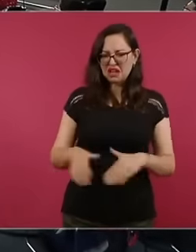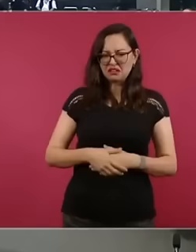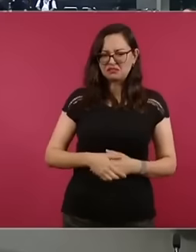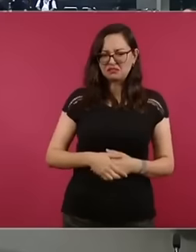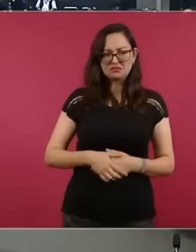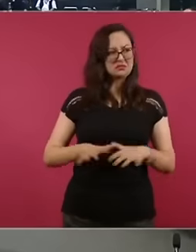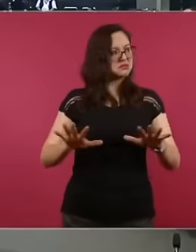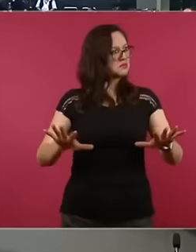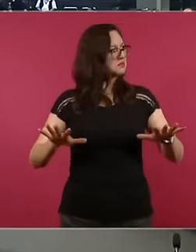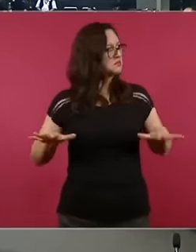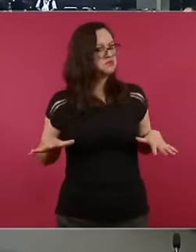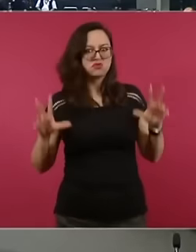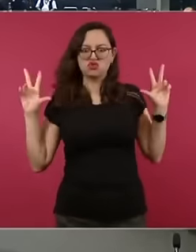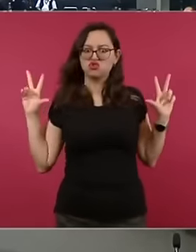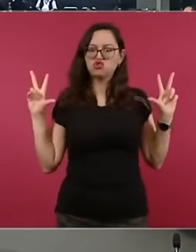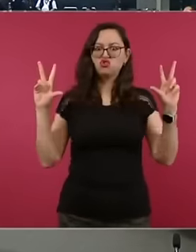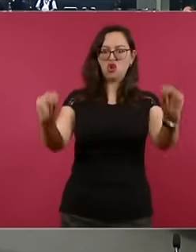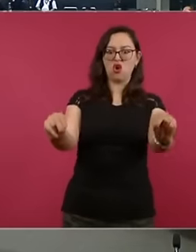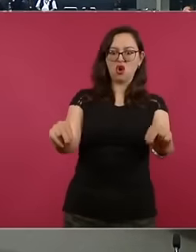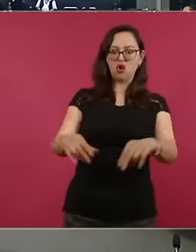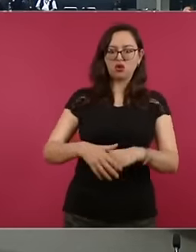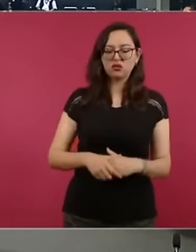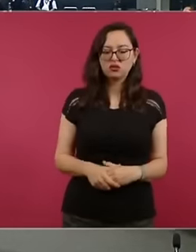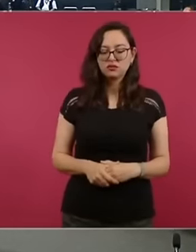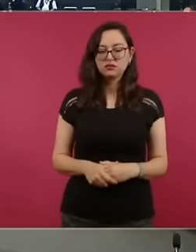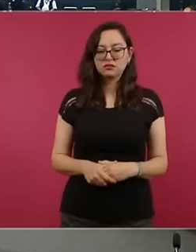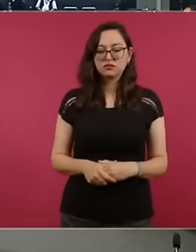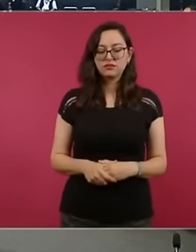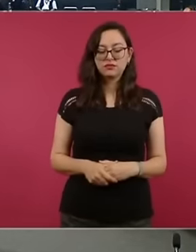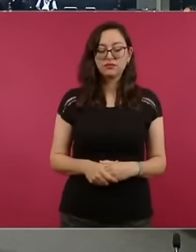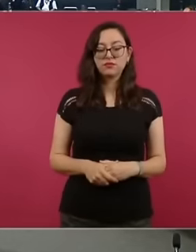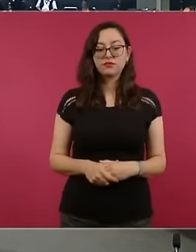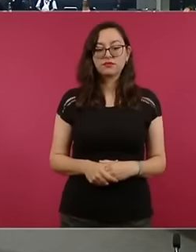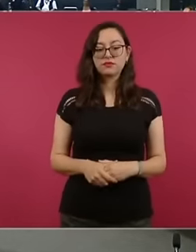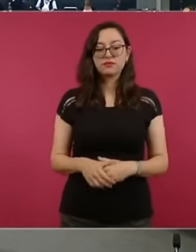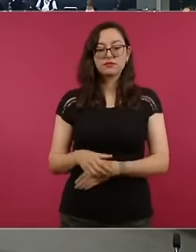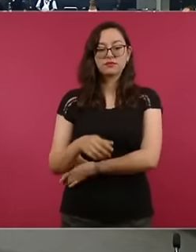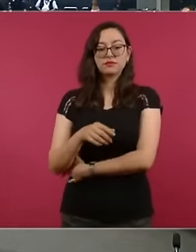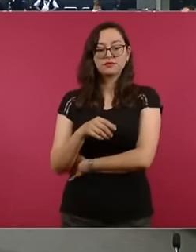president, nothing more, finally Leonel Leonel Cota Leave segalmex and a campaign is leaving,